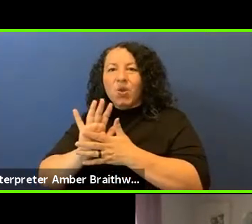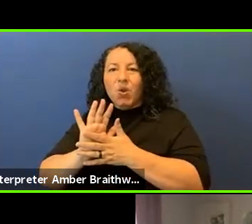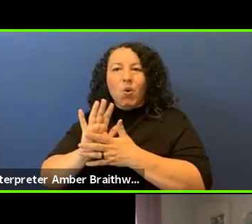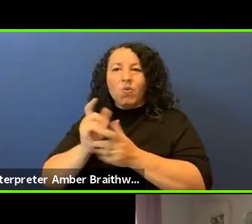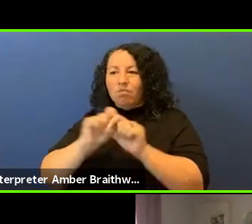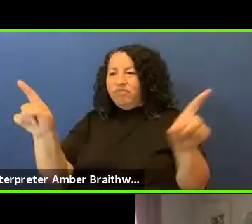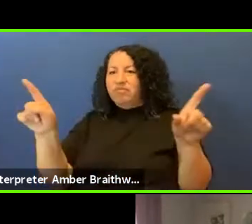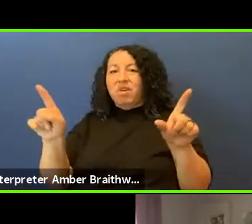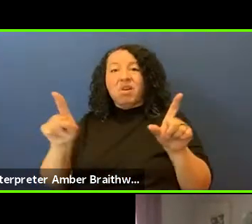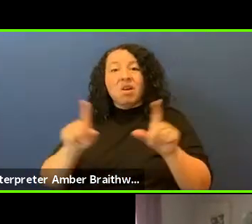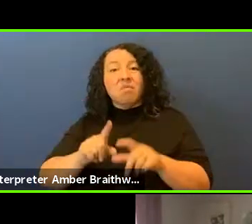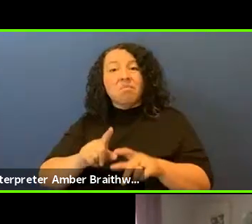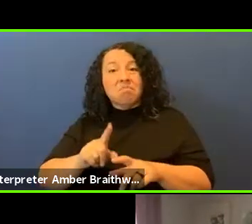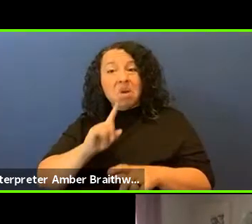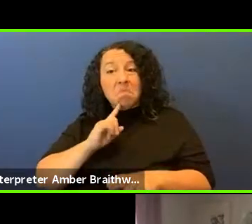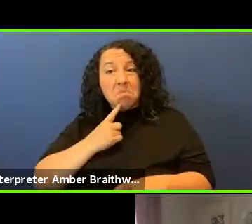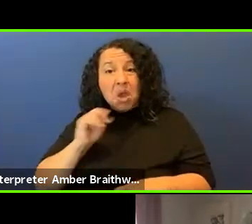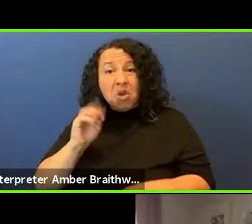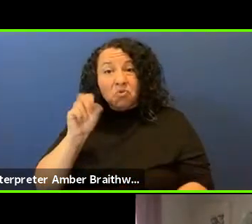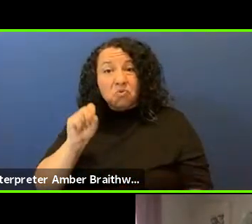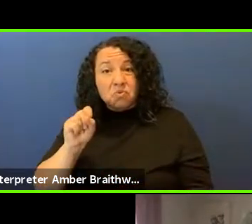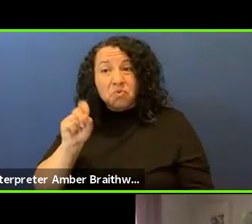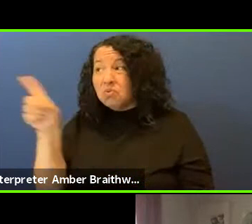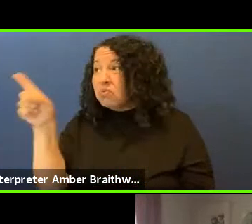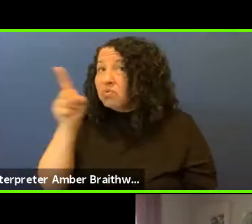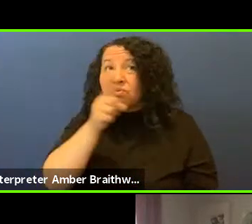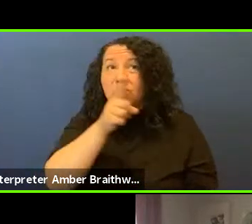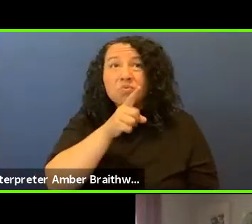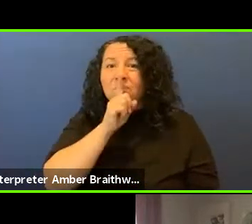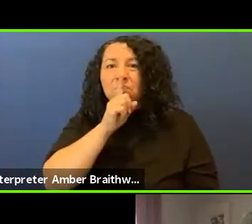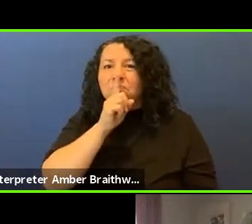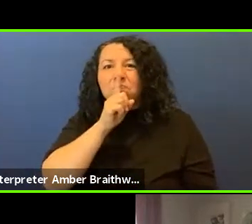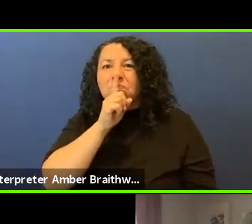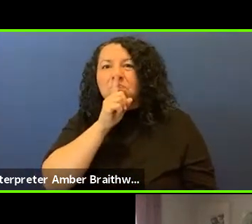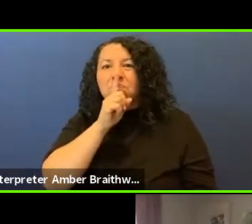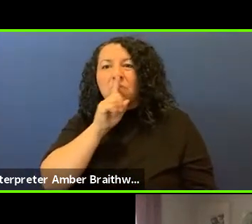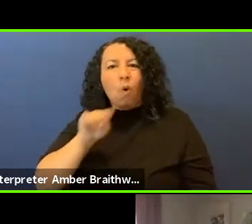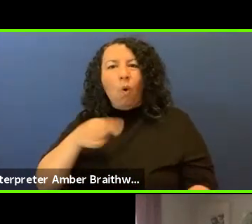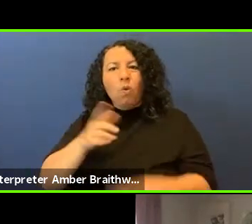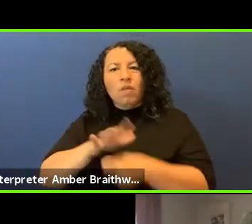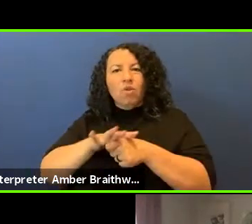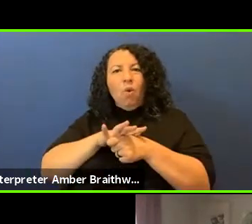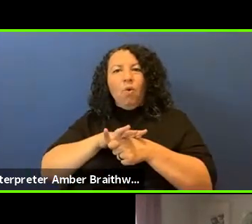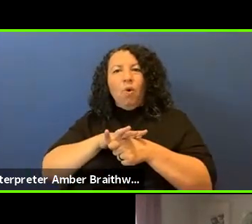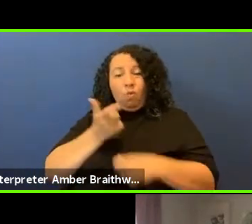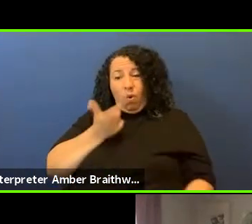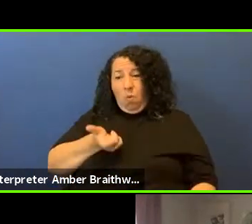except our local news covered it. But we watch a man be taken down by a K-9